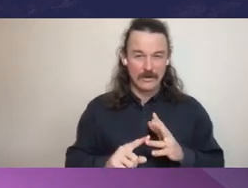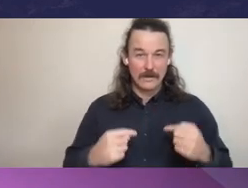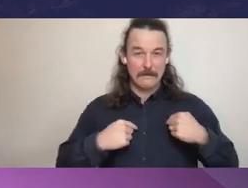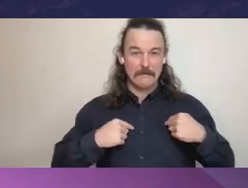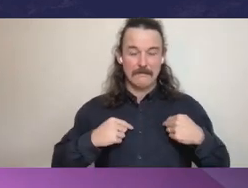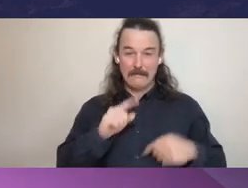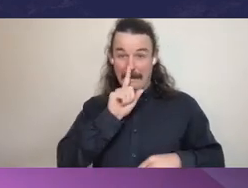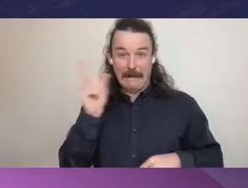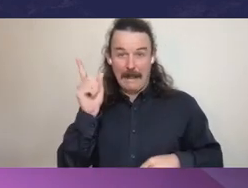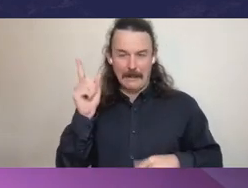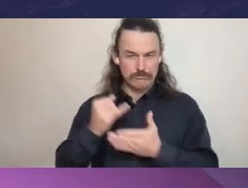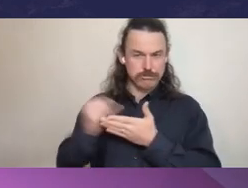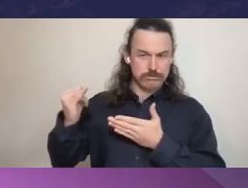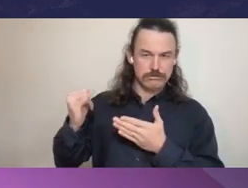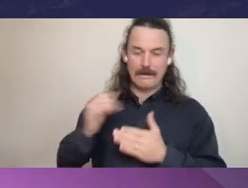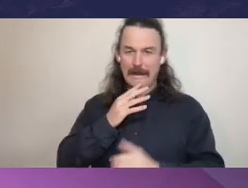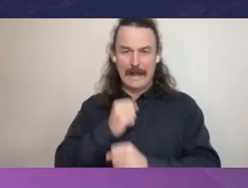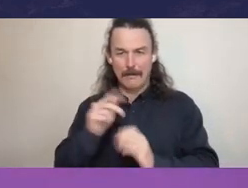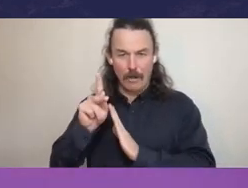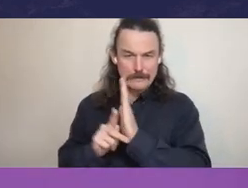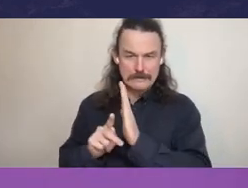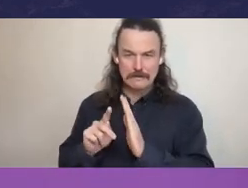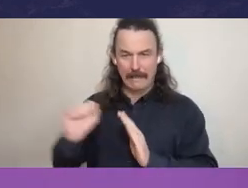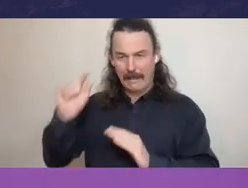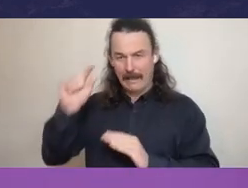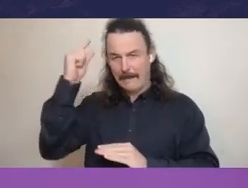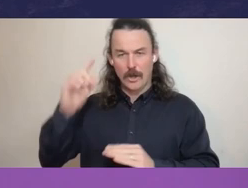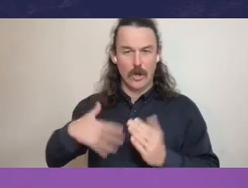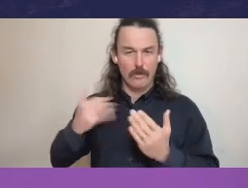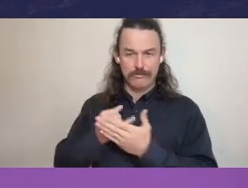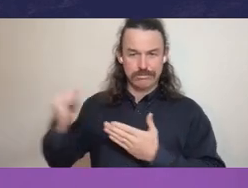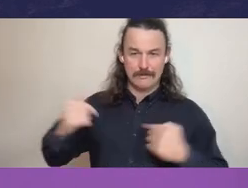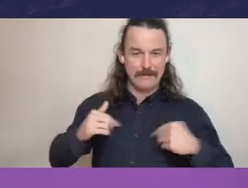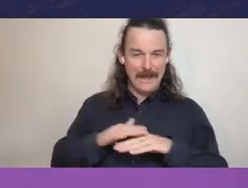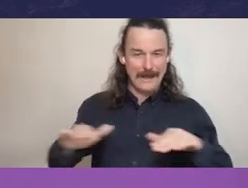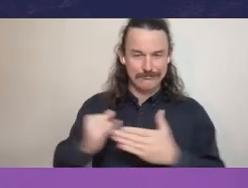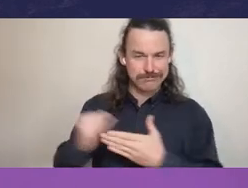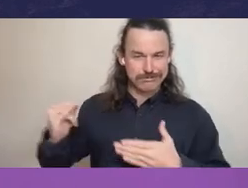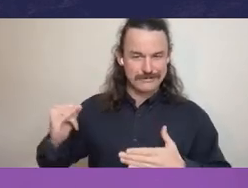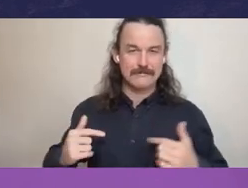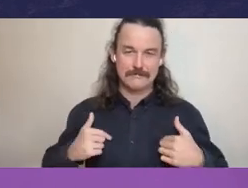So I would not want to break my oath of office and then start talking about that now.